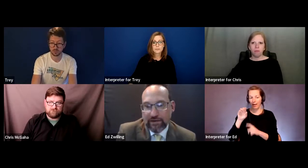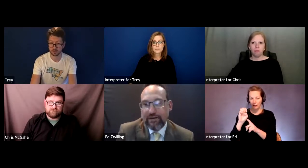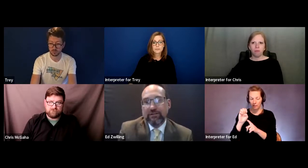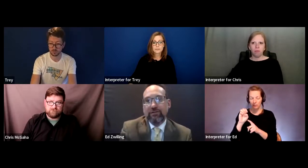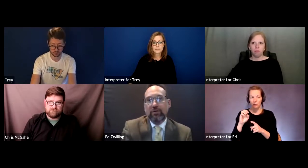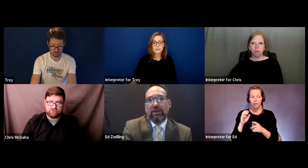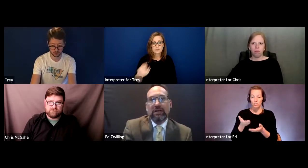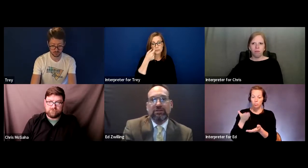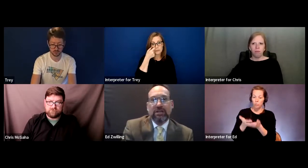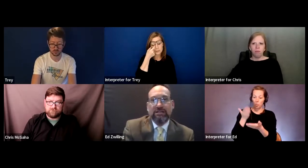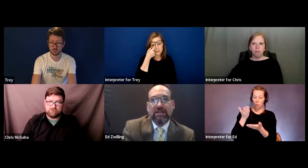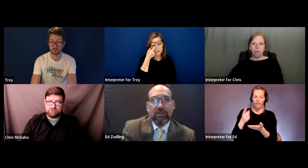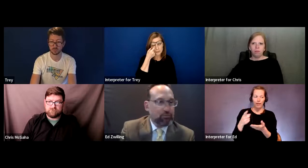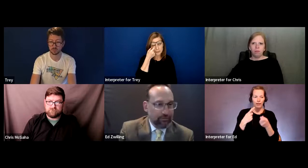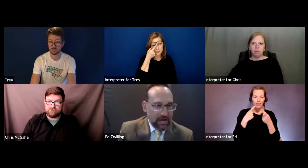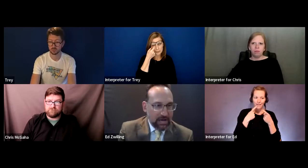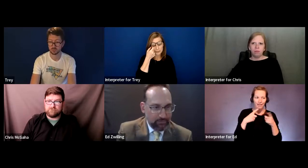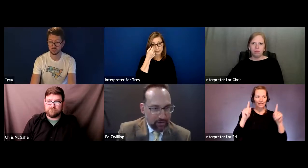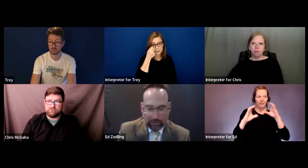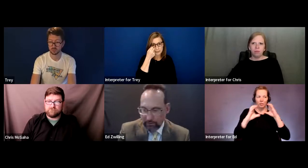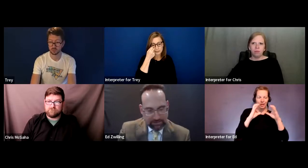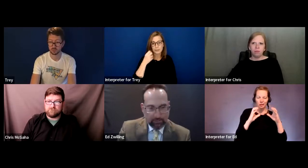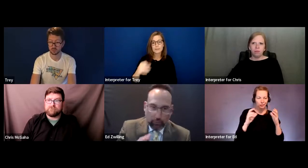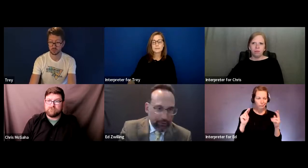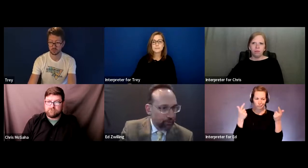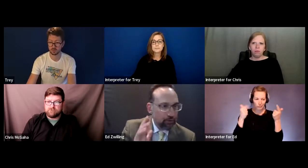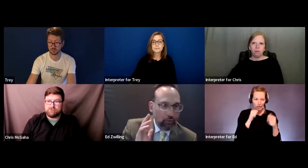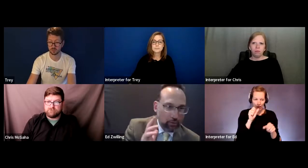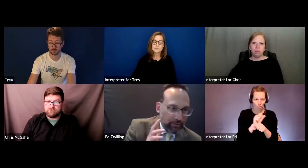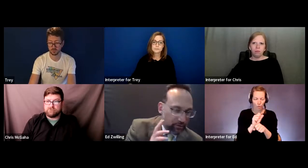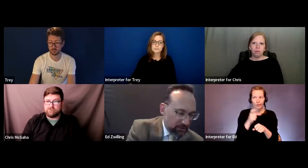that effective communication has not been provided by whether it's an employer or whether